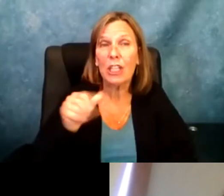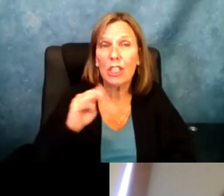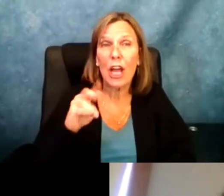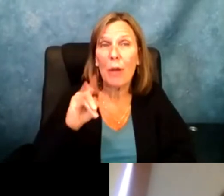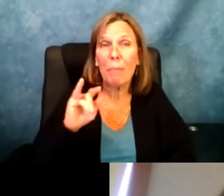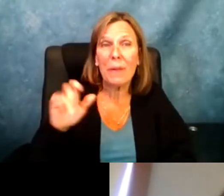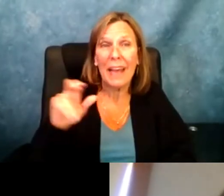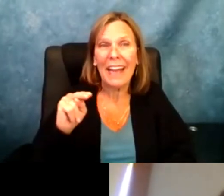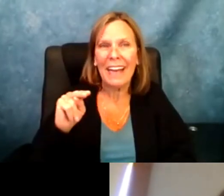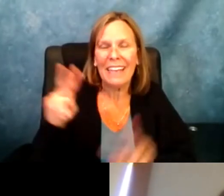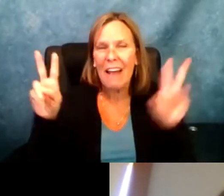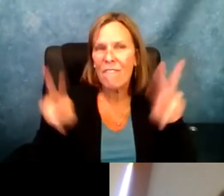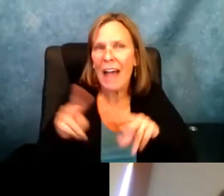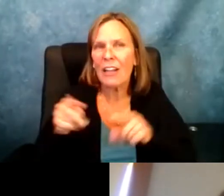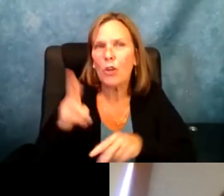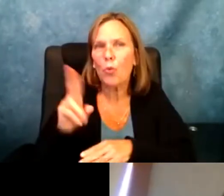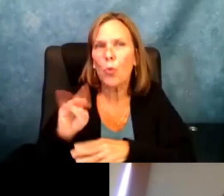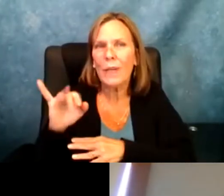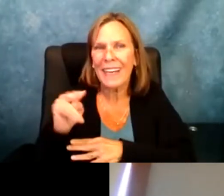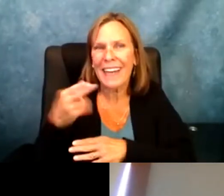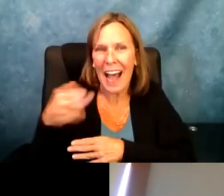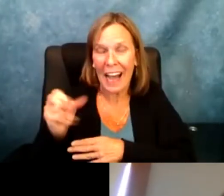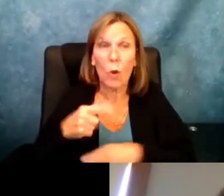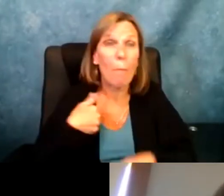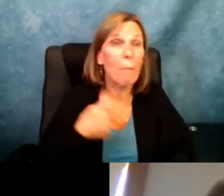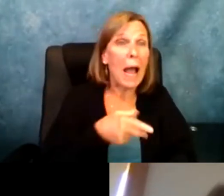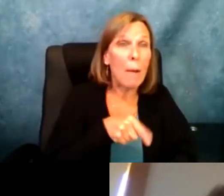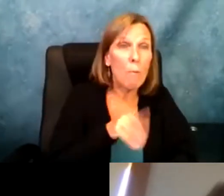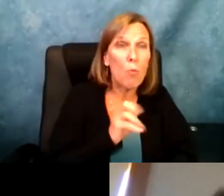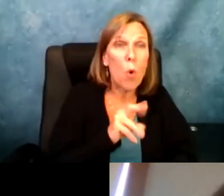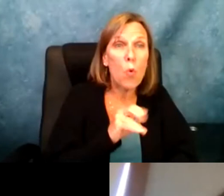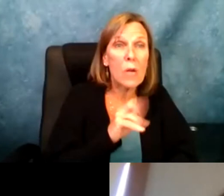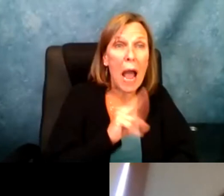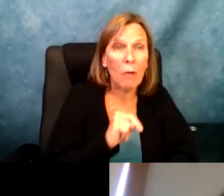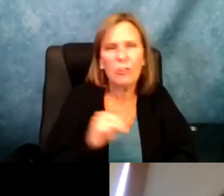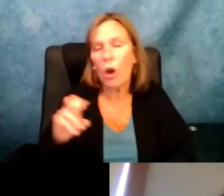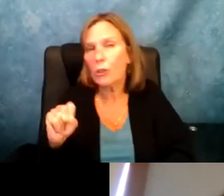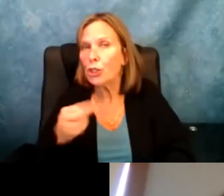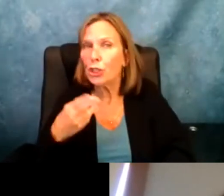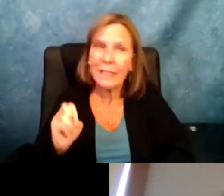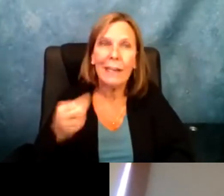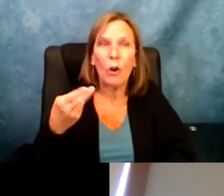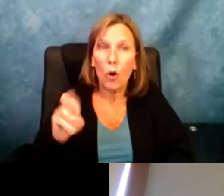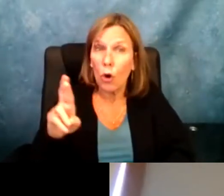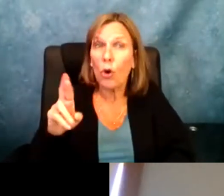years old. I am a junior at